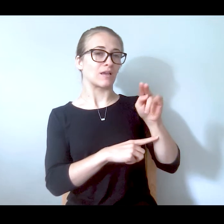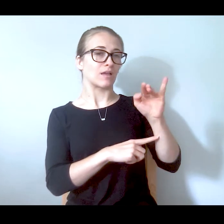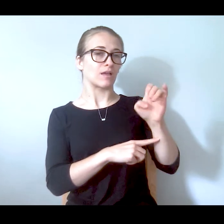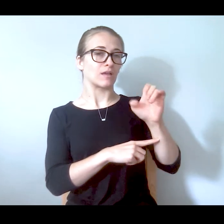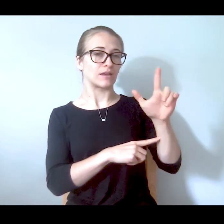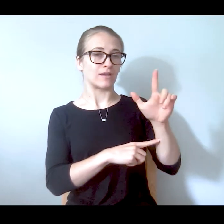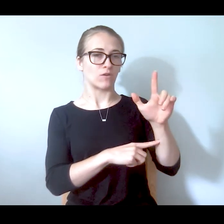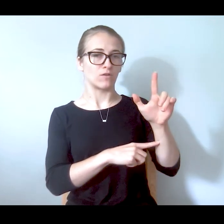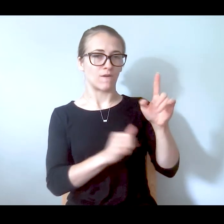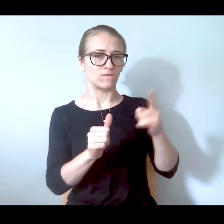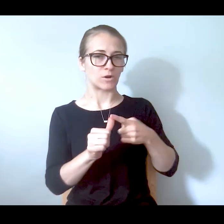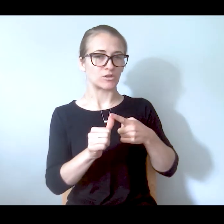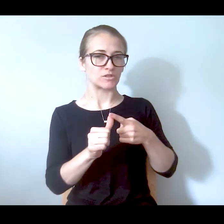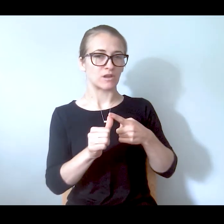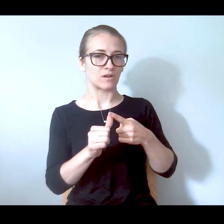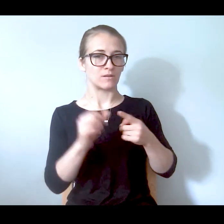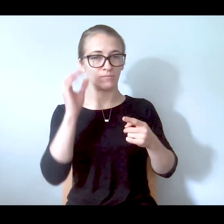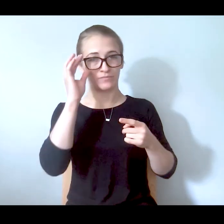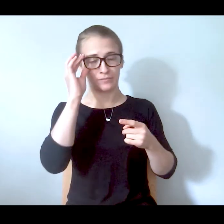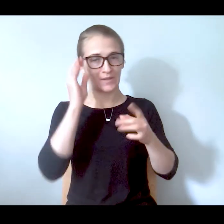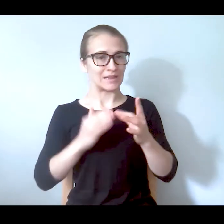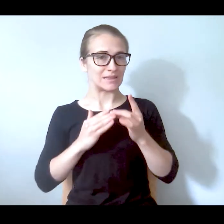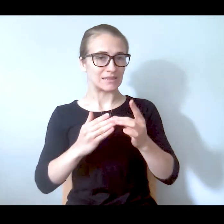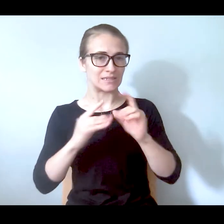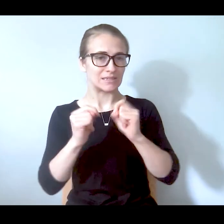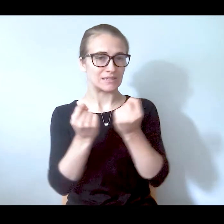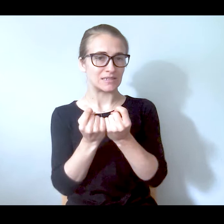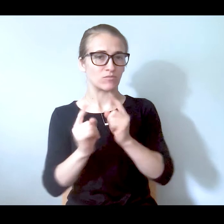Daniel real quick, in the lead team responses, did